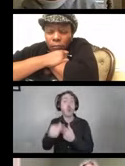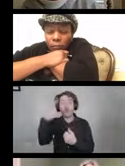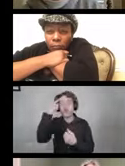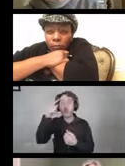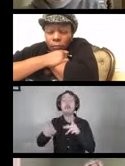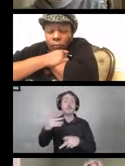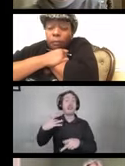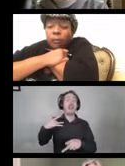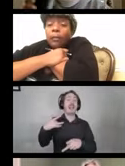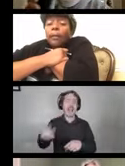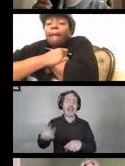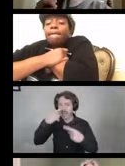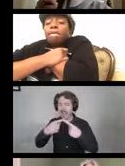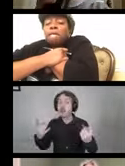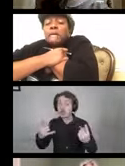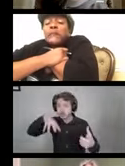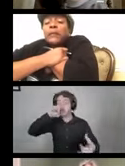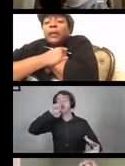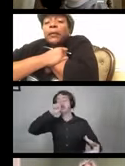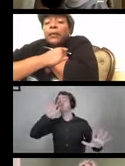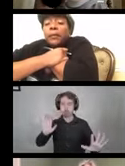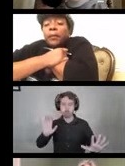and especially when buildings become contaminated.